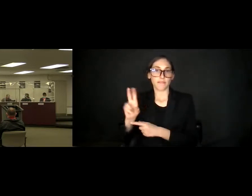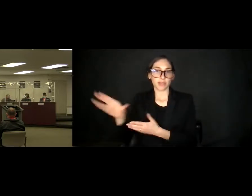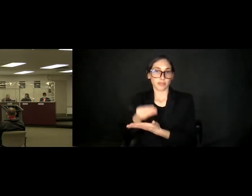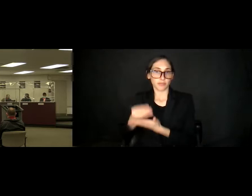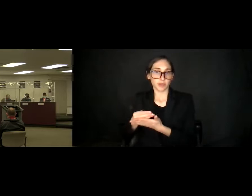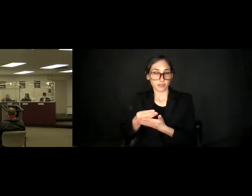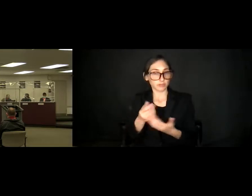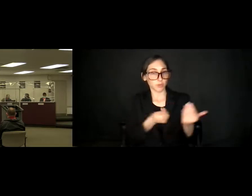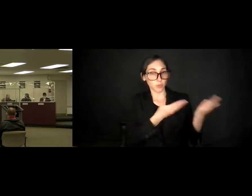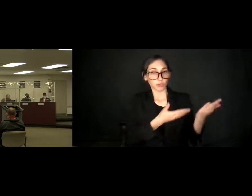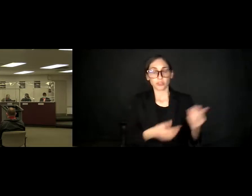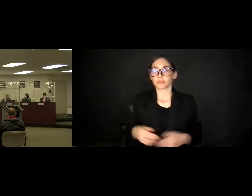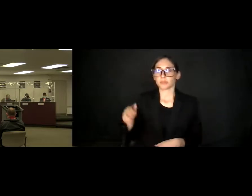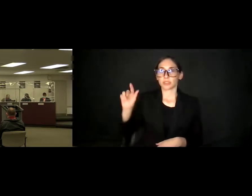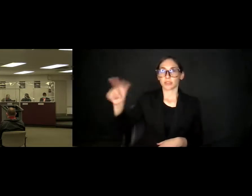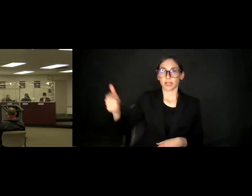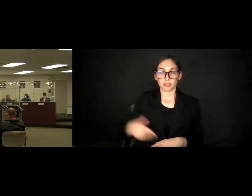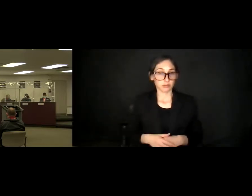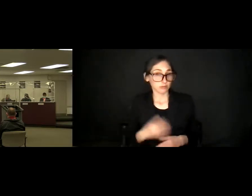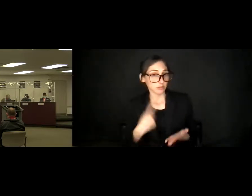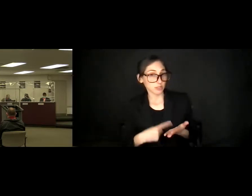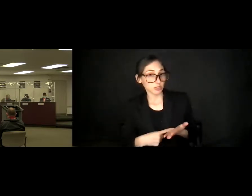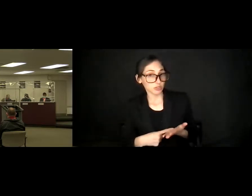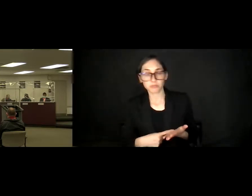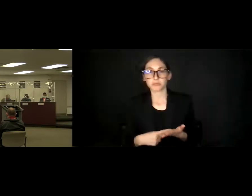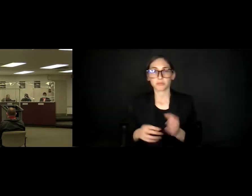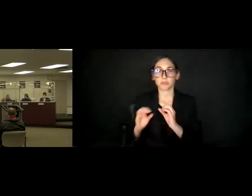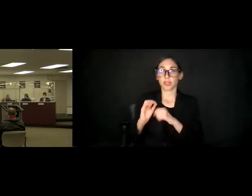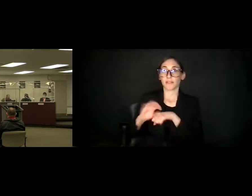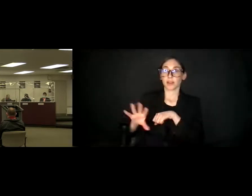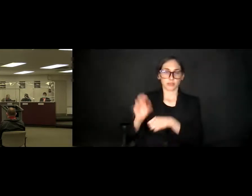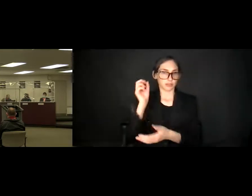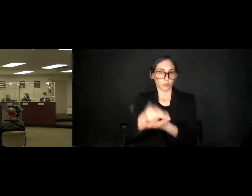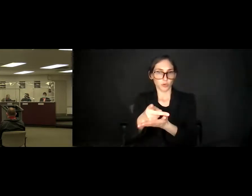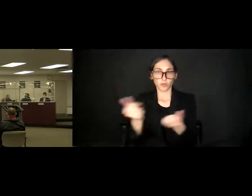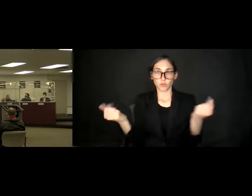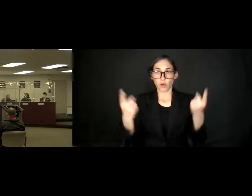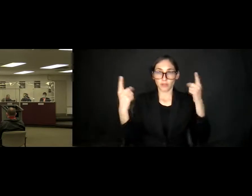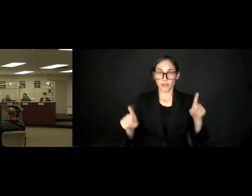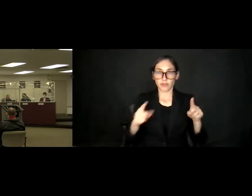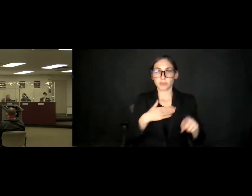Second. Discussion? Advice? Approve. All those in favor, please say aye. Aye